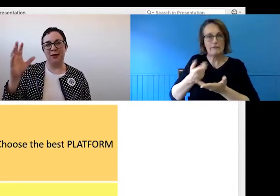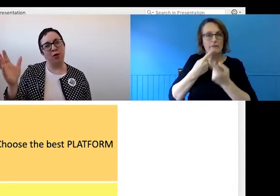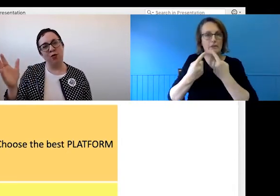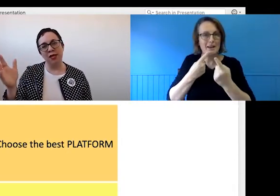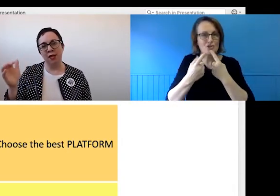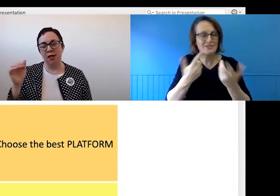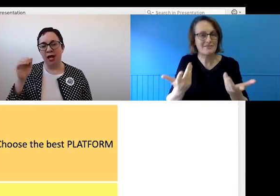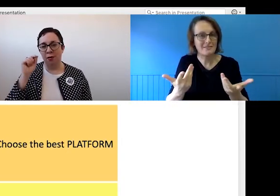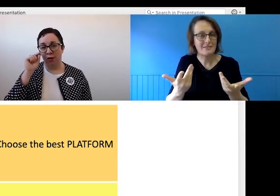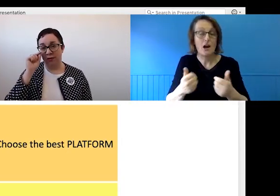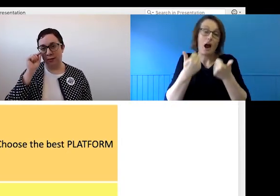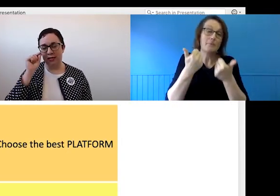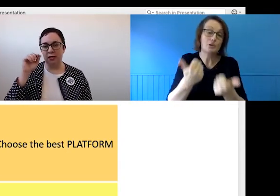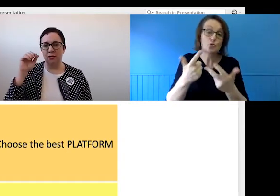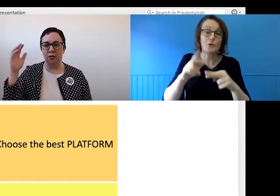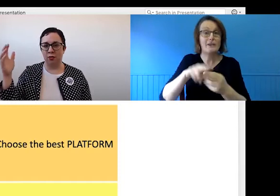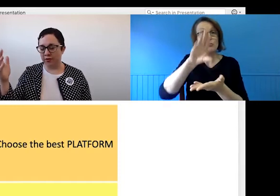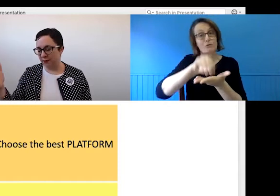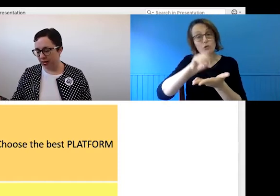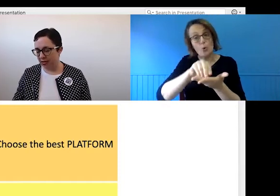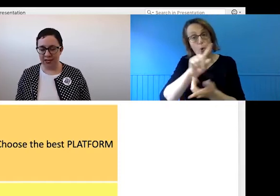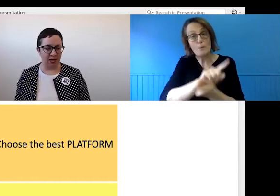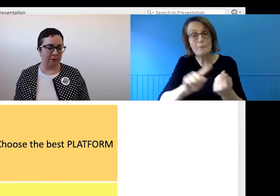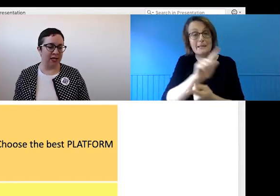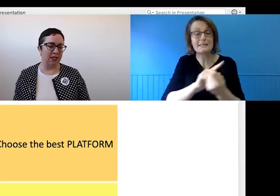be recording all of our meetings or for somebody to be taking minutes,